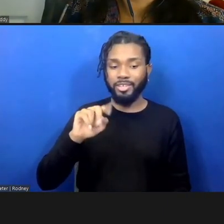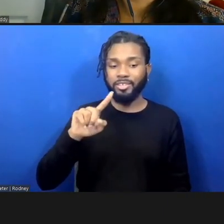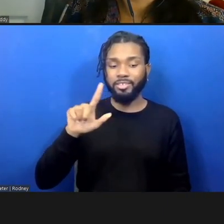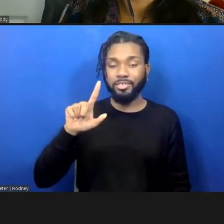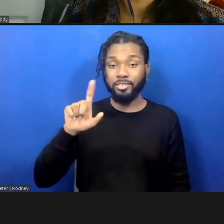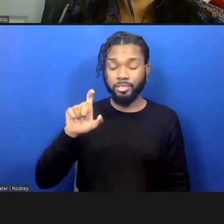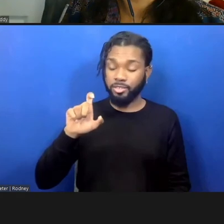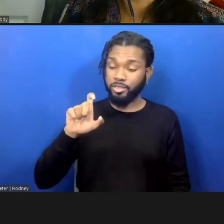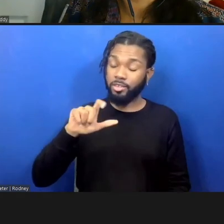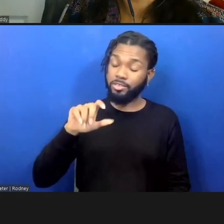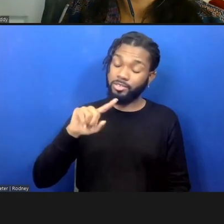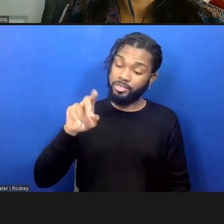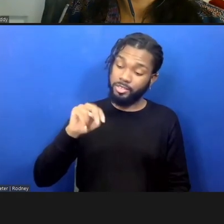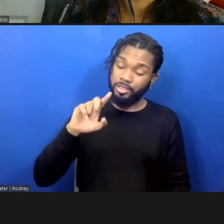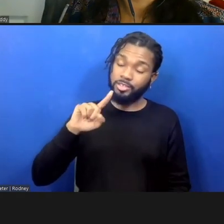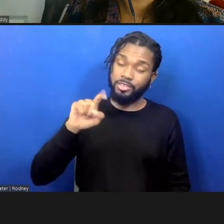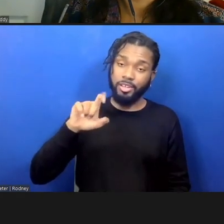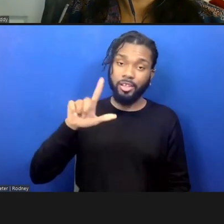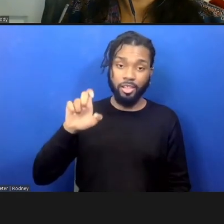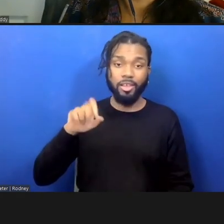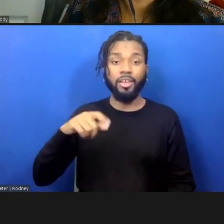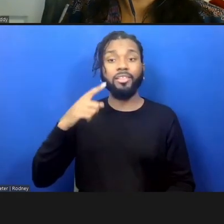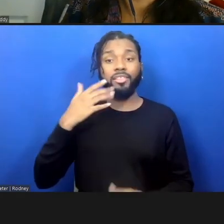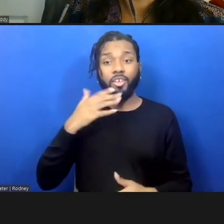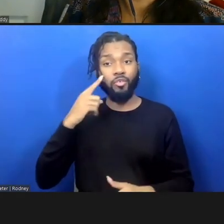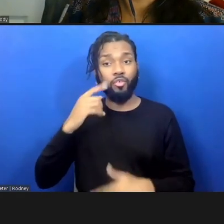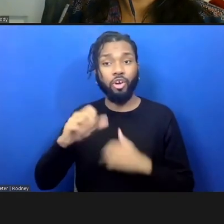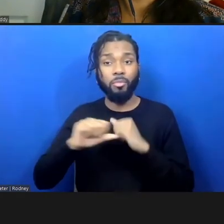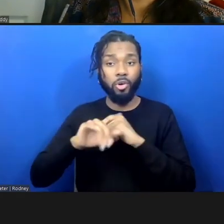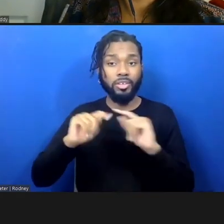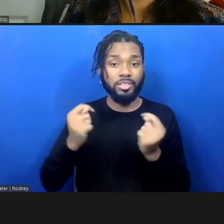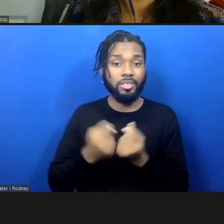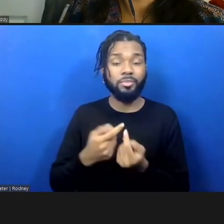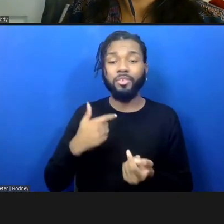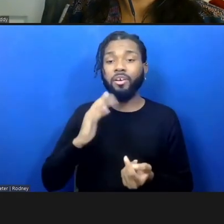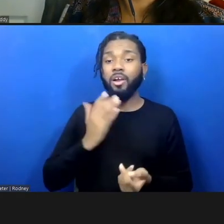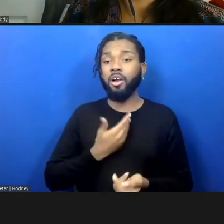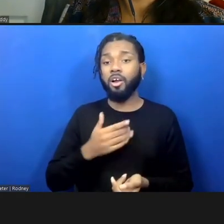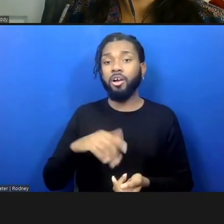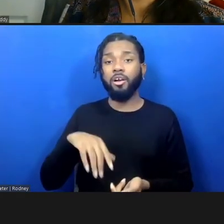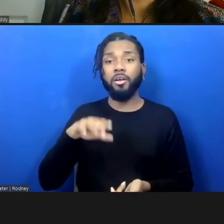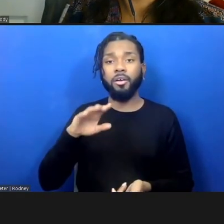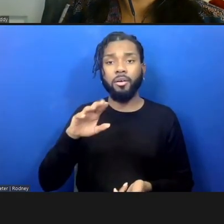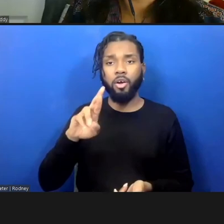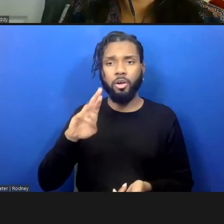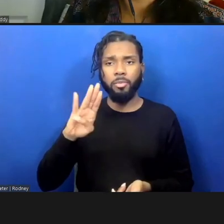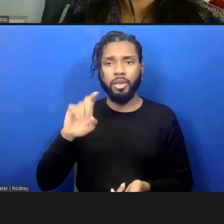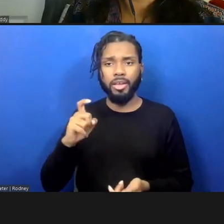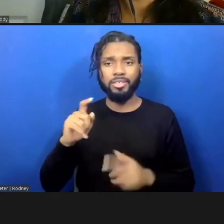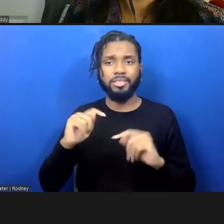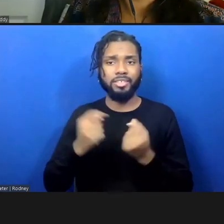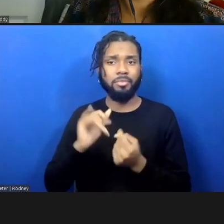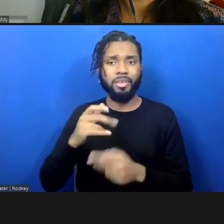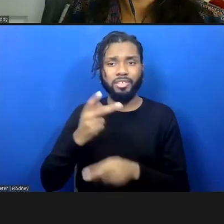IT and marketing and development teams, to our VX team that takes care of our visitors in person.